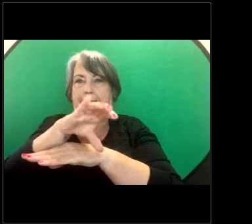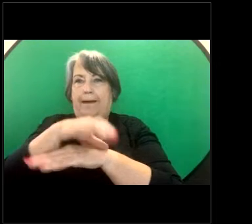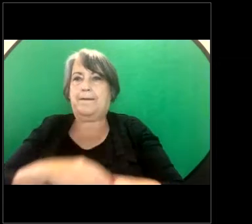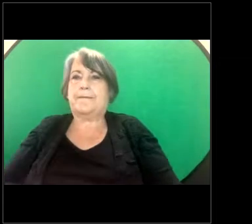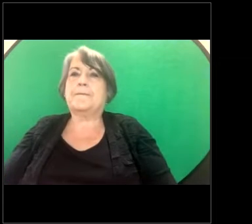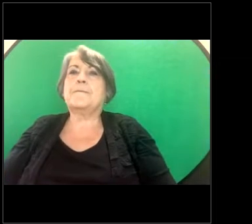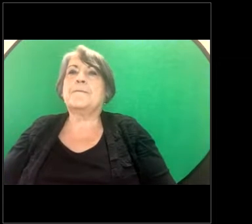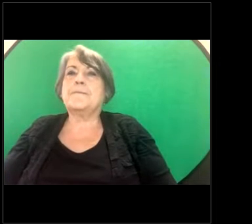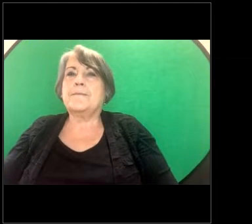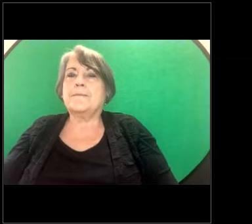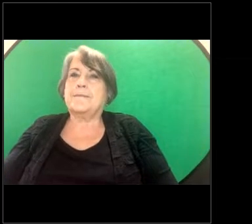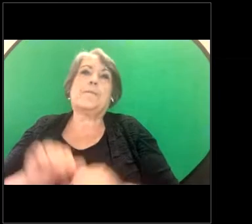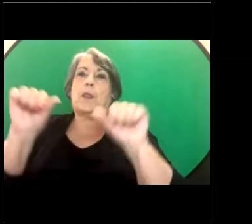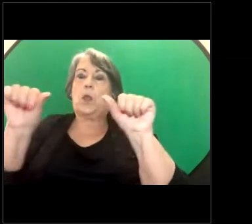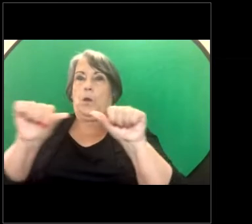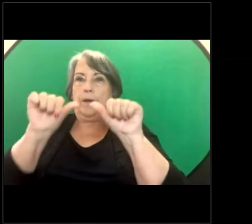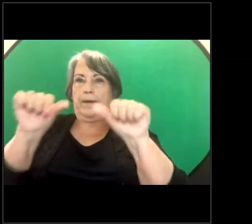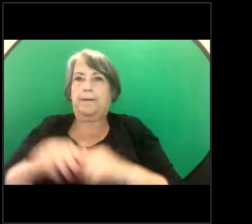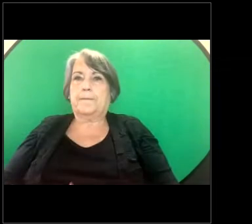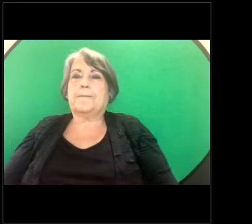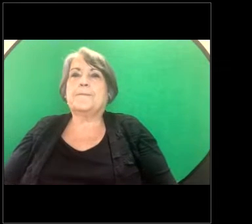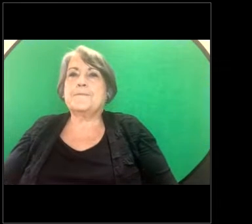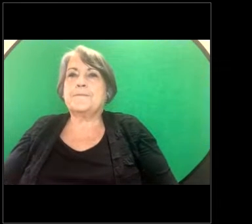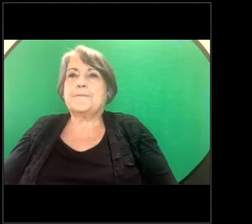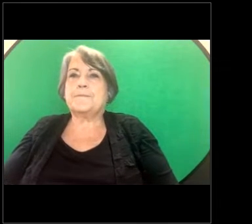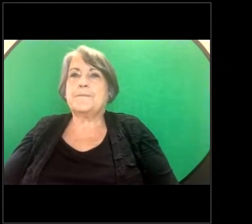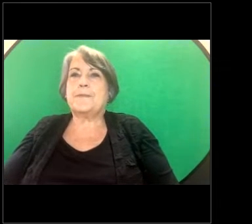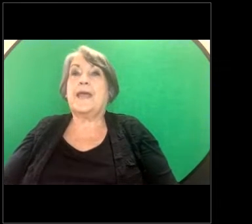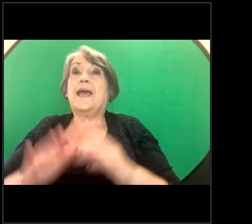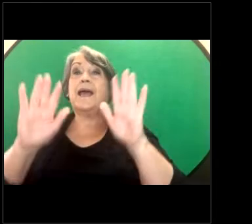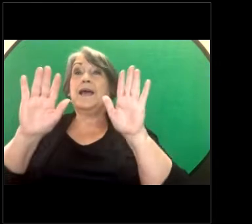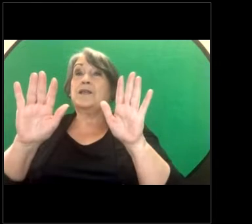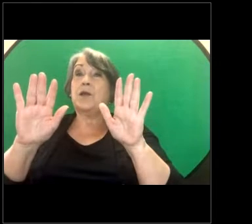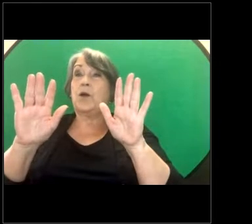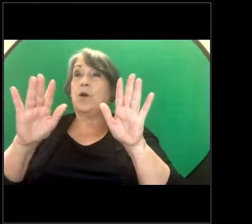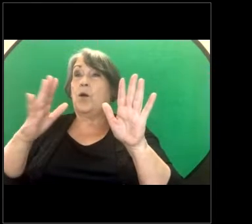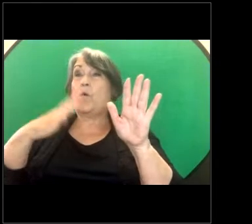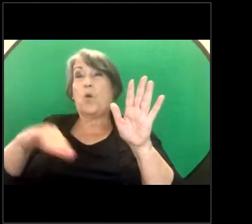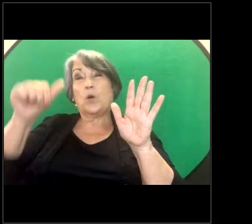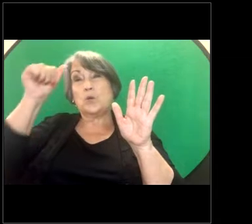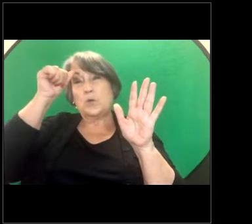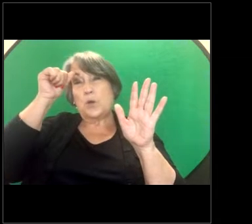Okay. Then we'd just like to know what your role is, if